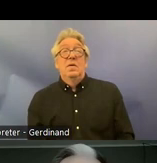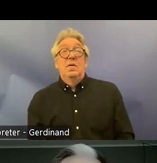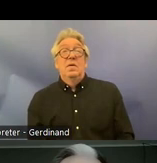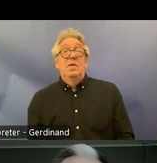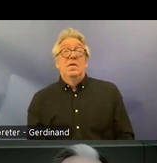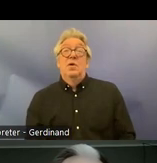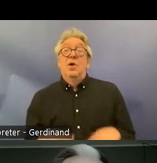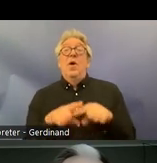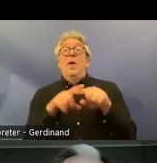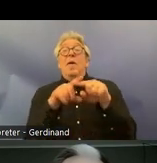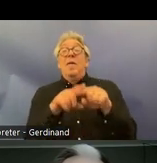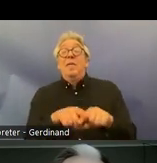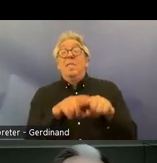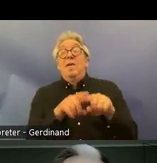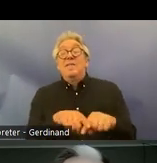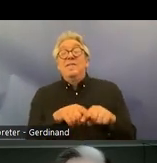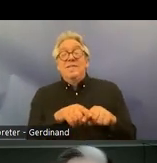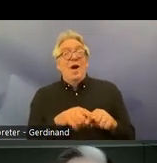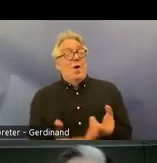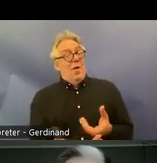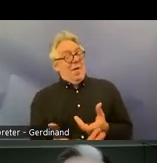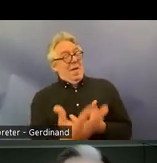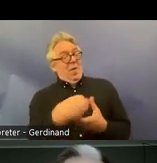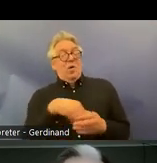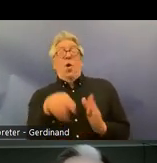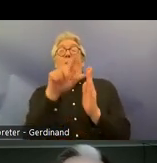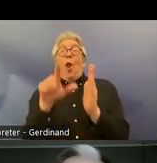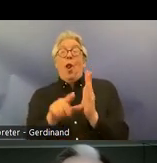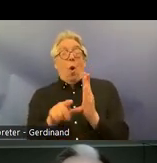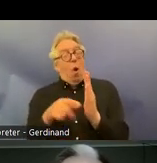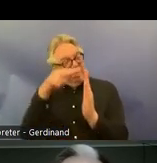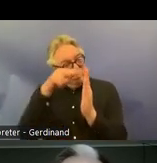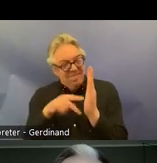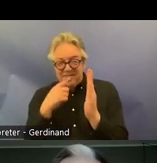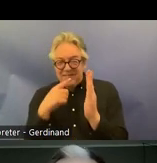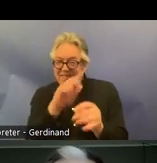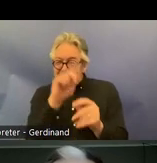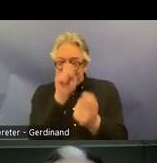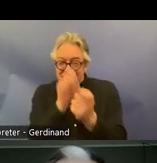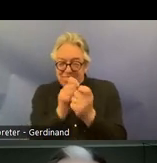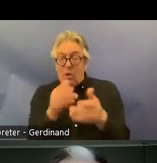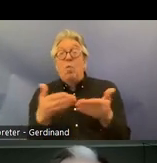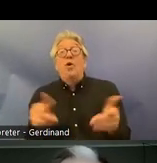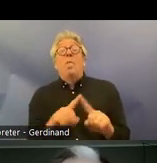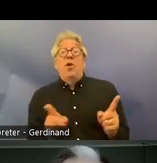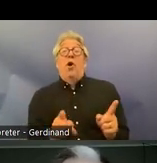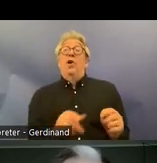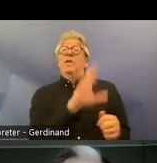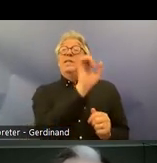incorporation law looks like but uh if the crpd is incorporated it's directly